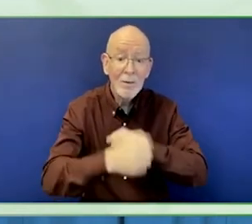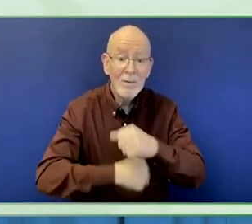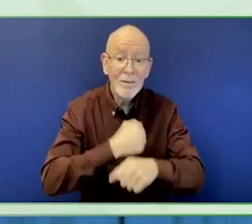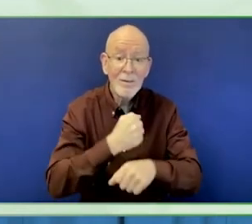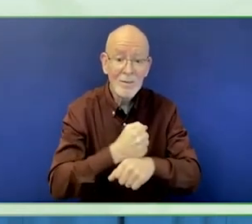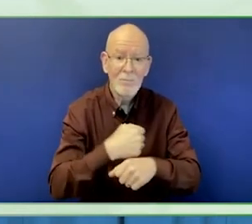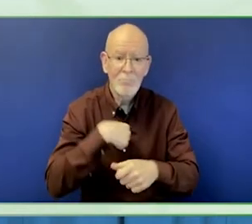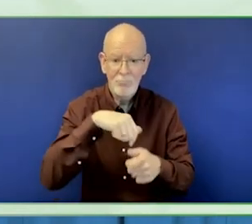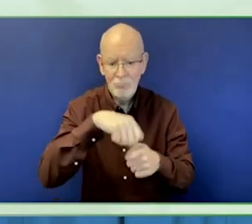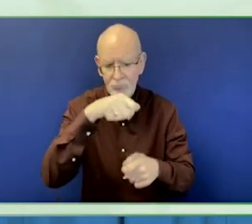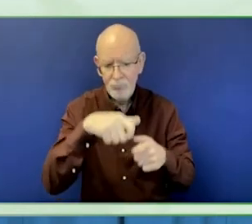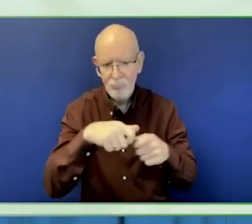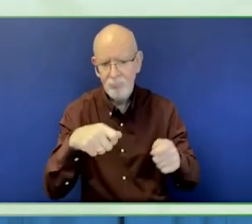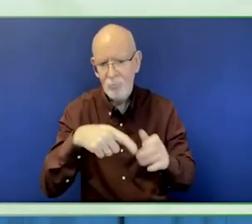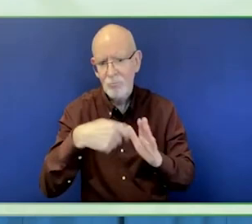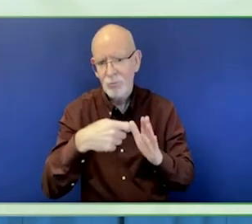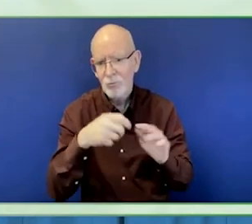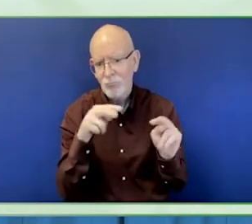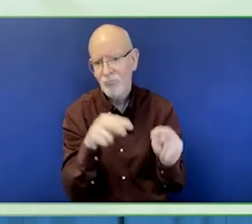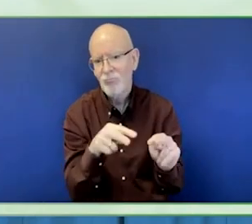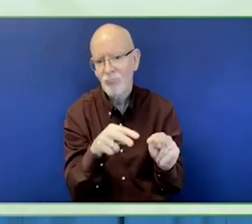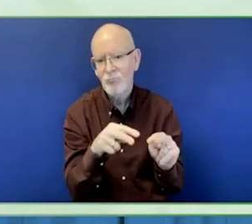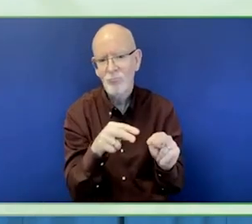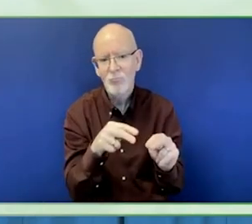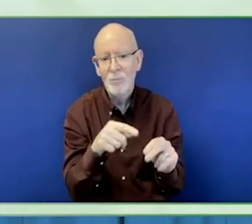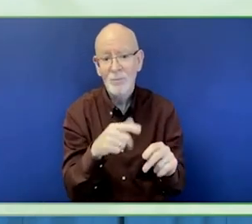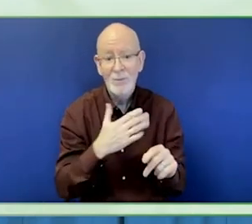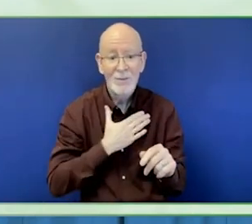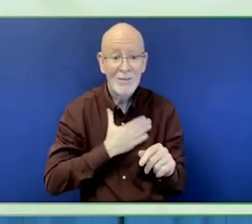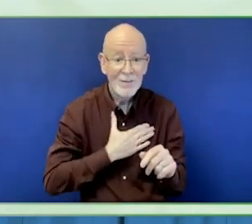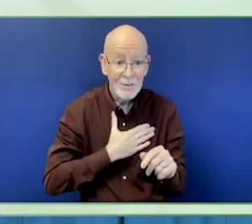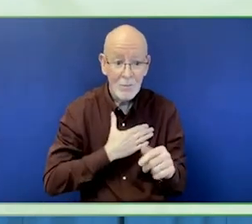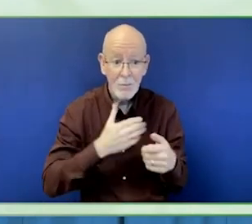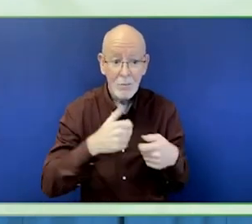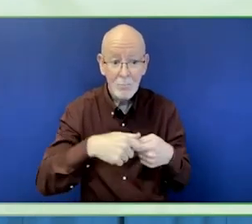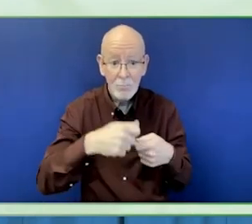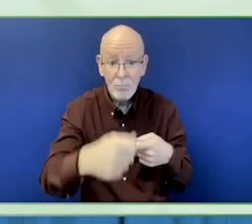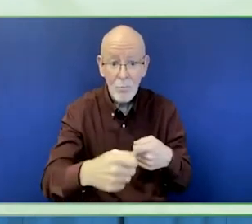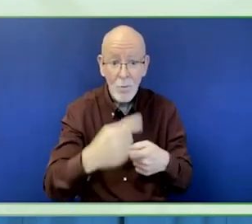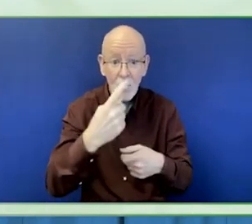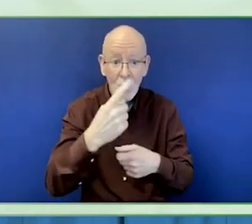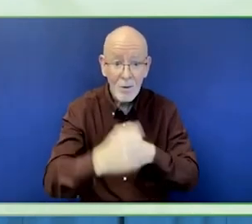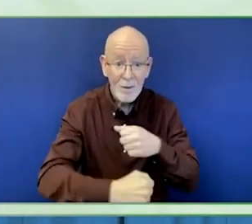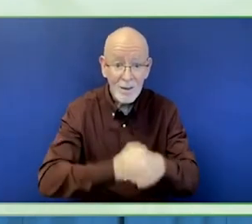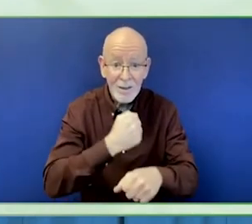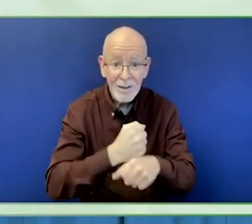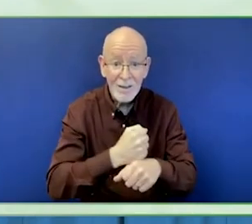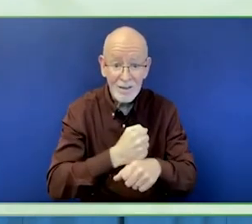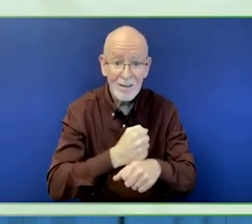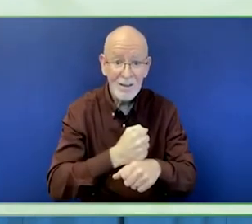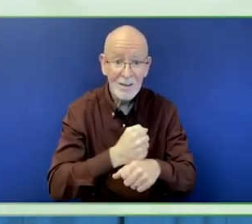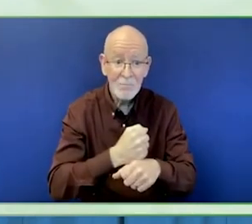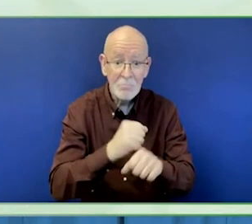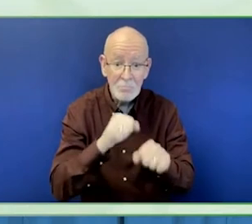the need is there, we can give our support for another year. In principle it's a one-year program.